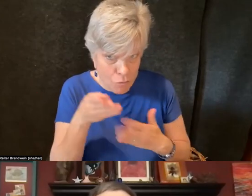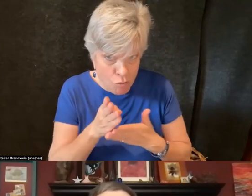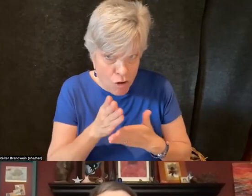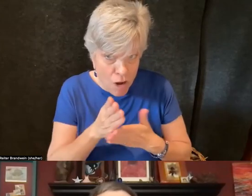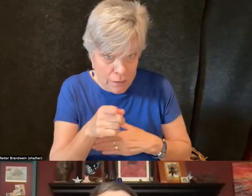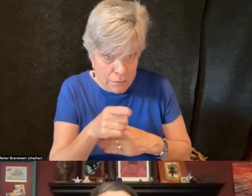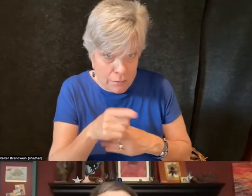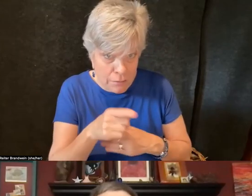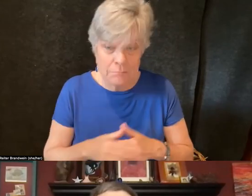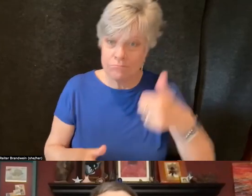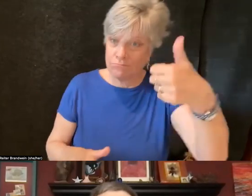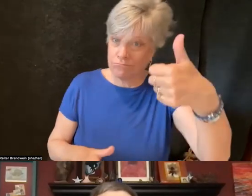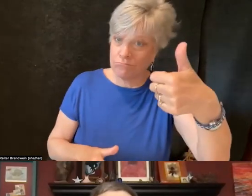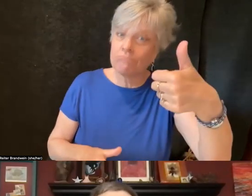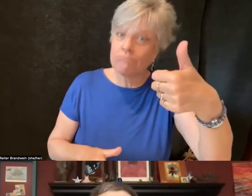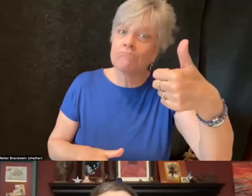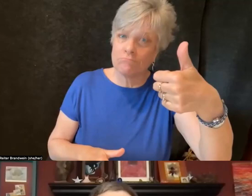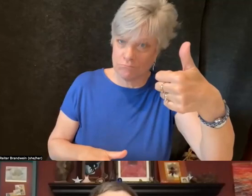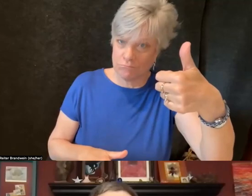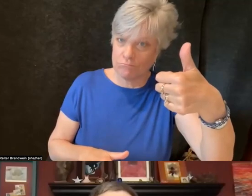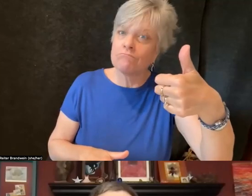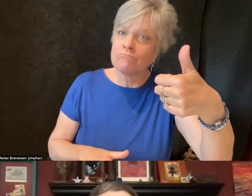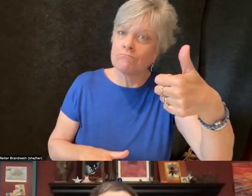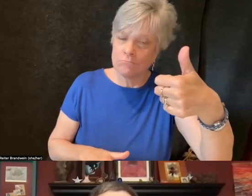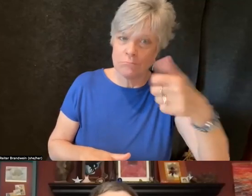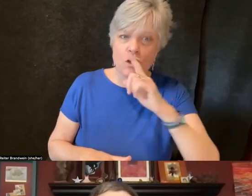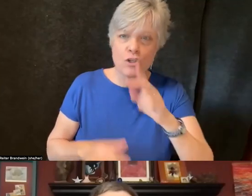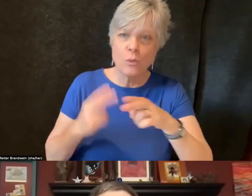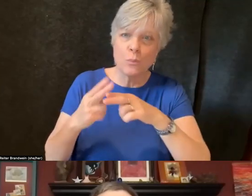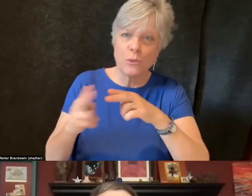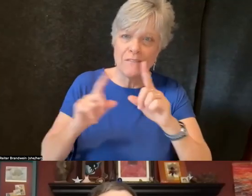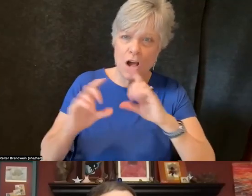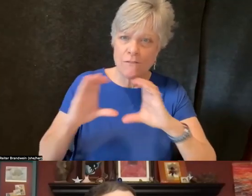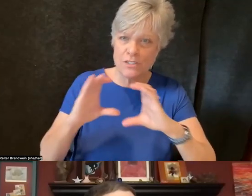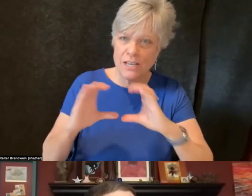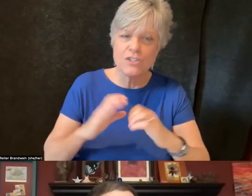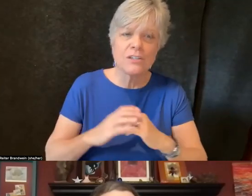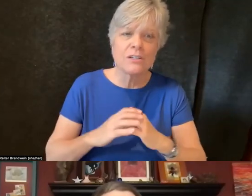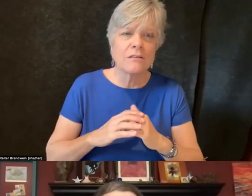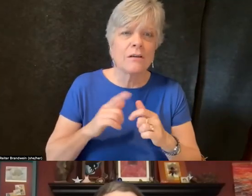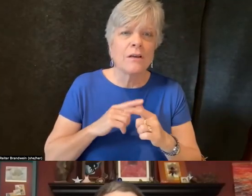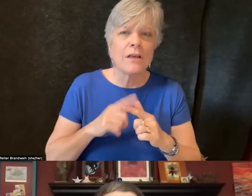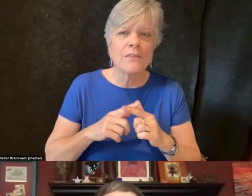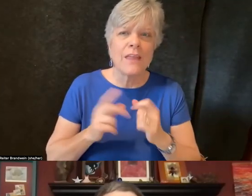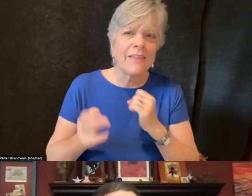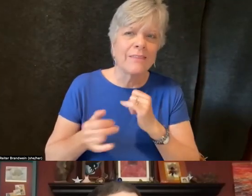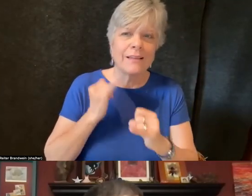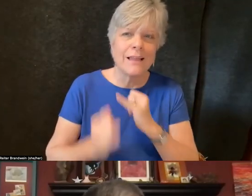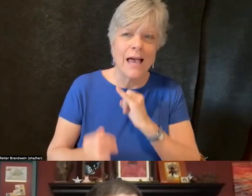Yeah, so we can have a brief conversation and then probably reserve the last 10 minutes for Q&A.